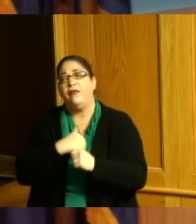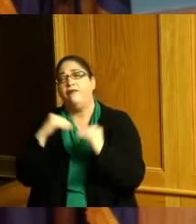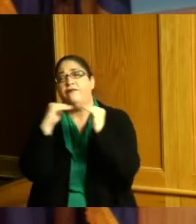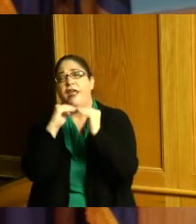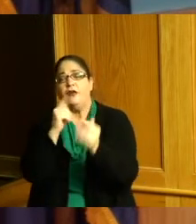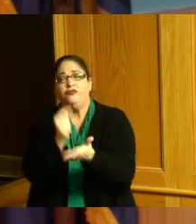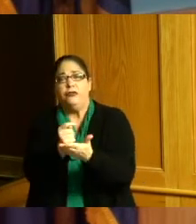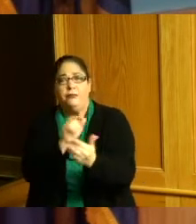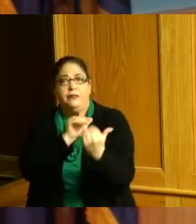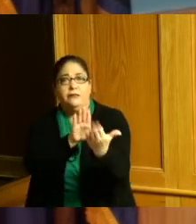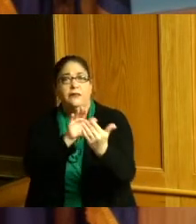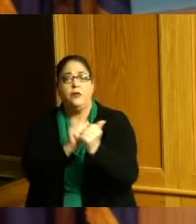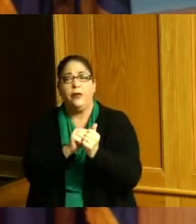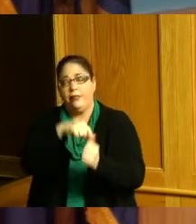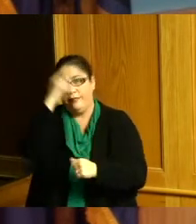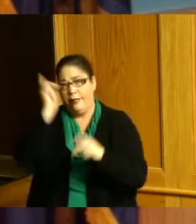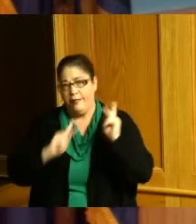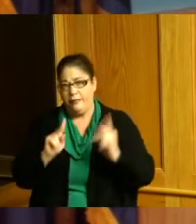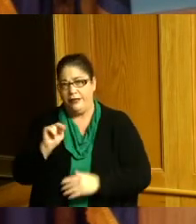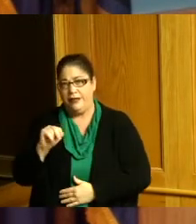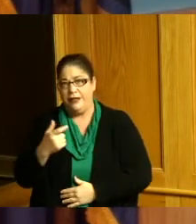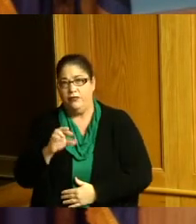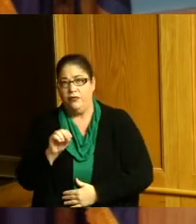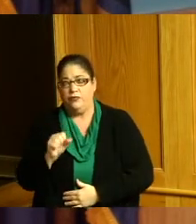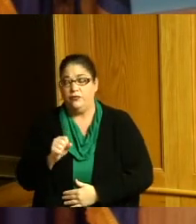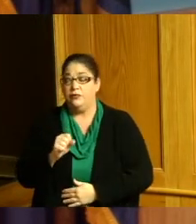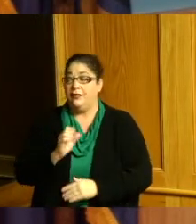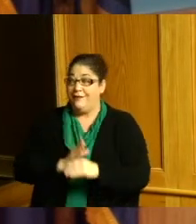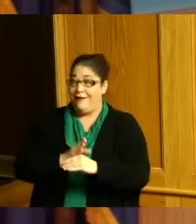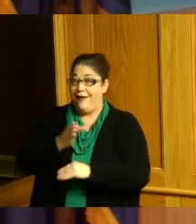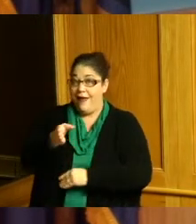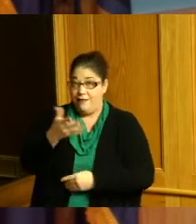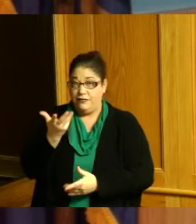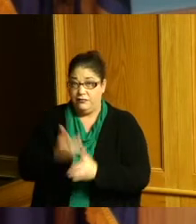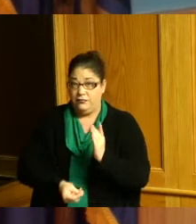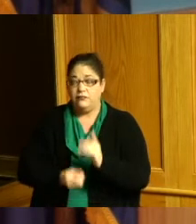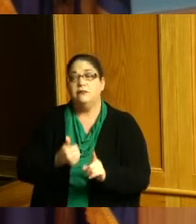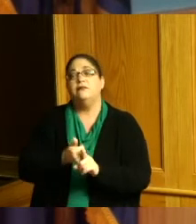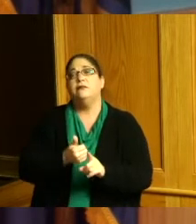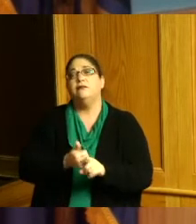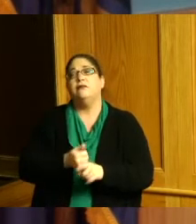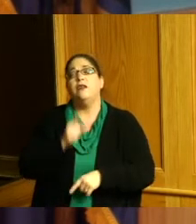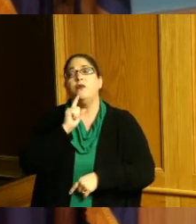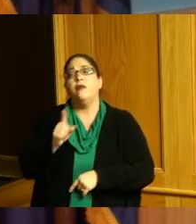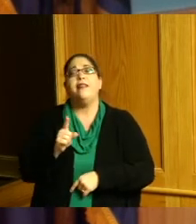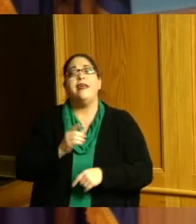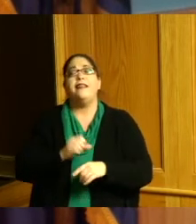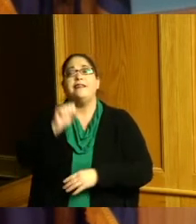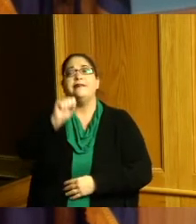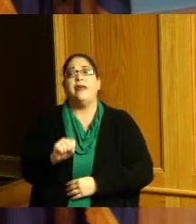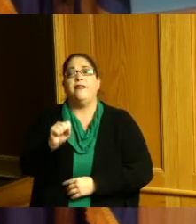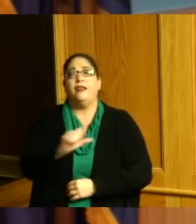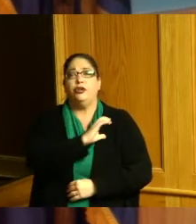after the boycotts end Dr King helped found the southern christian leadership conference a